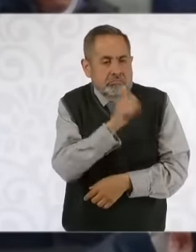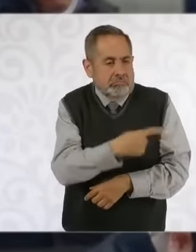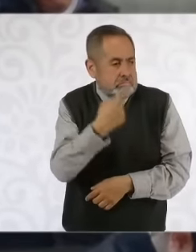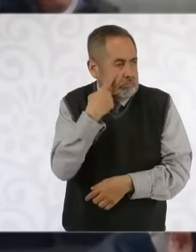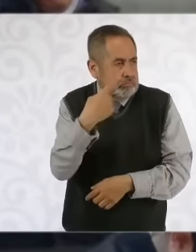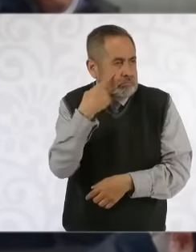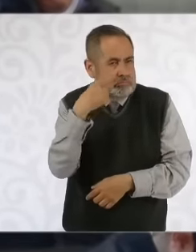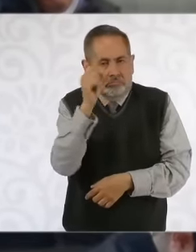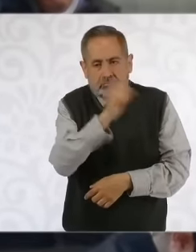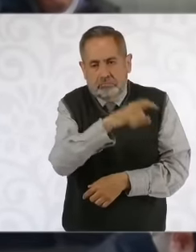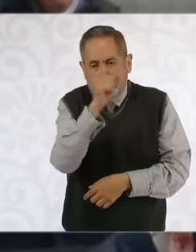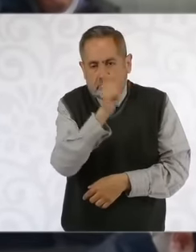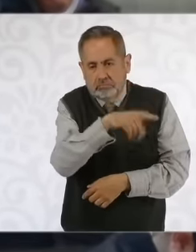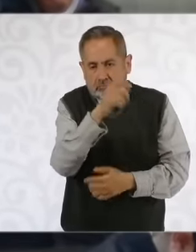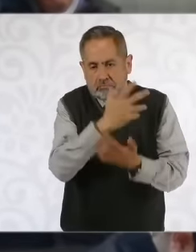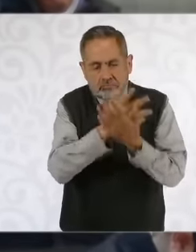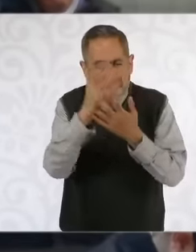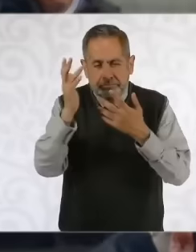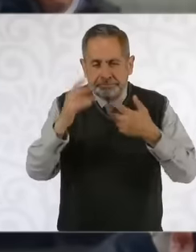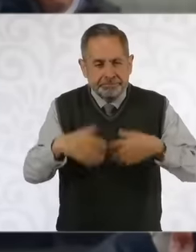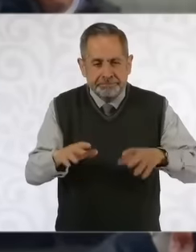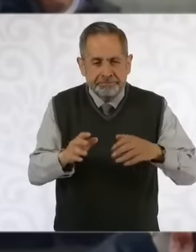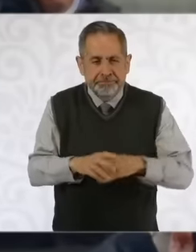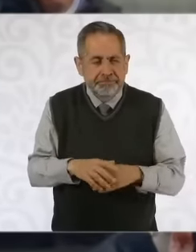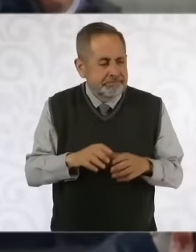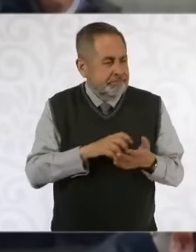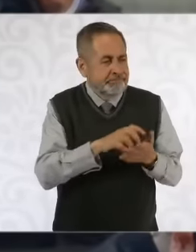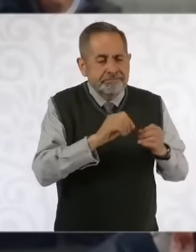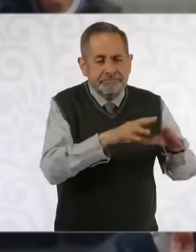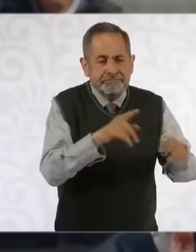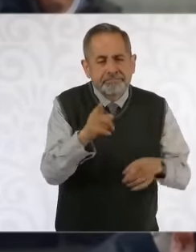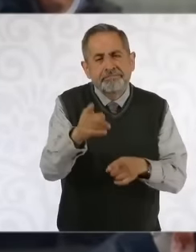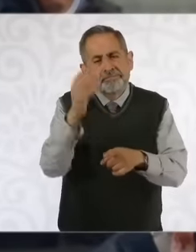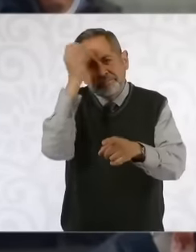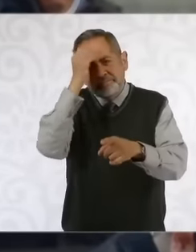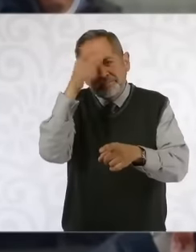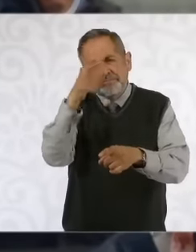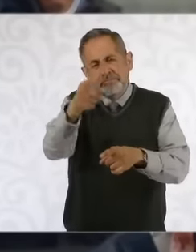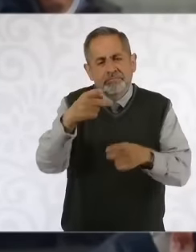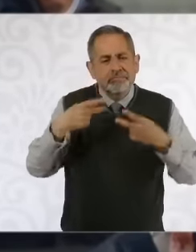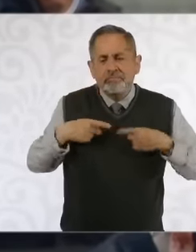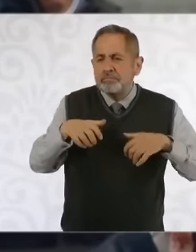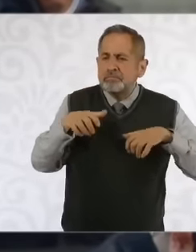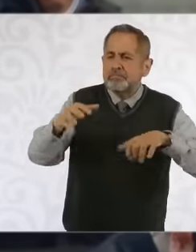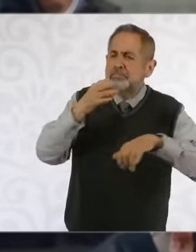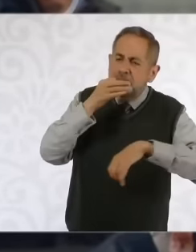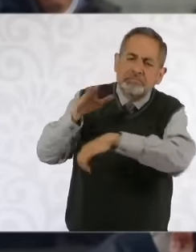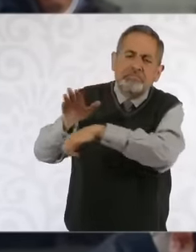mass media what would I say to the people to counteract these